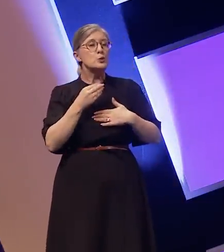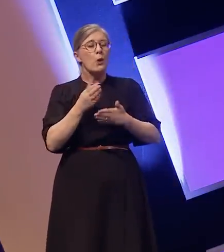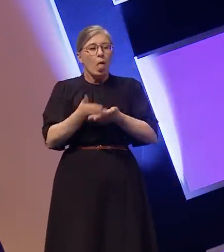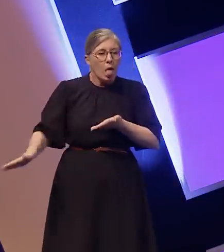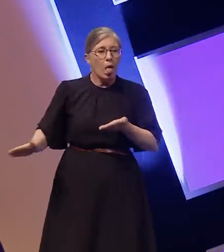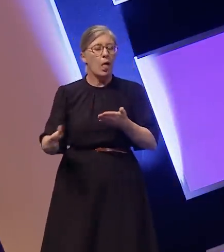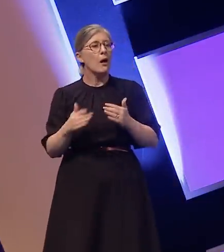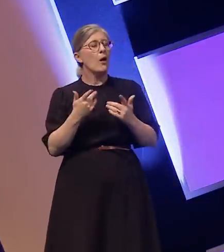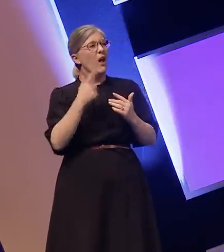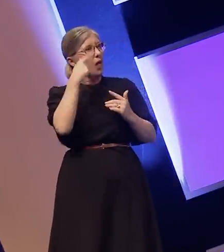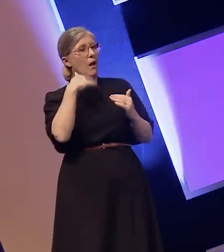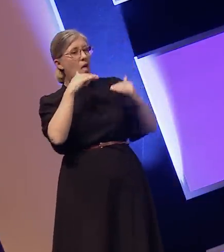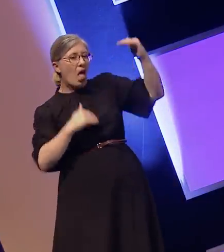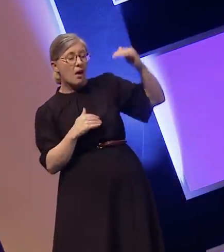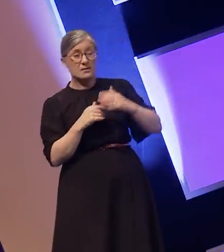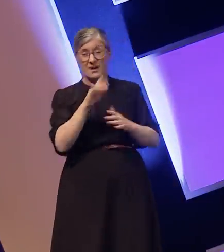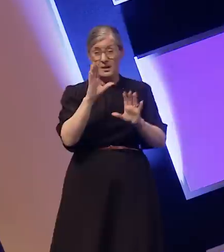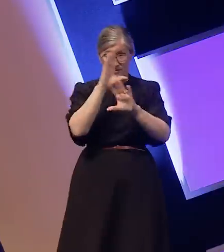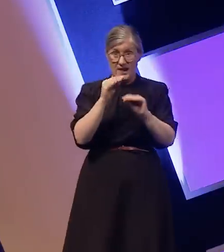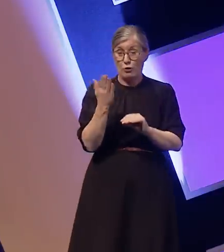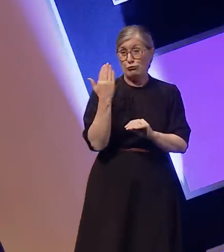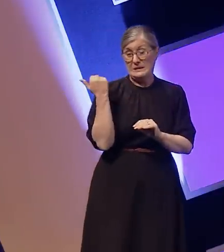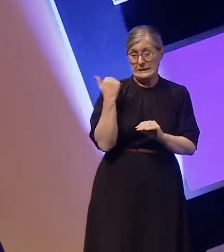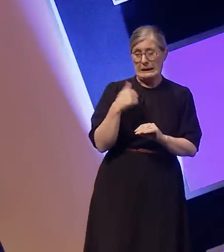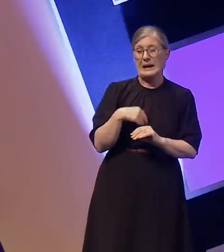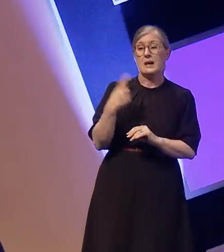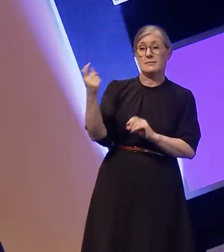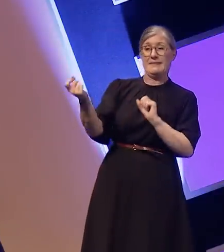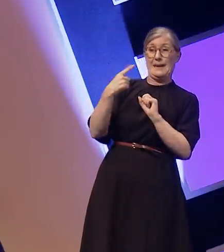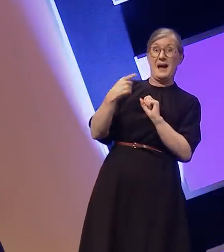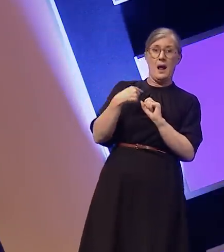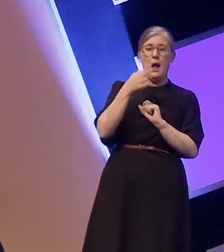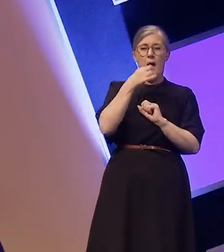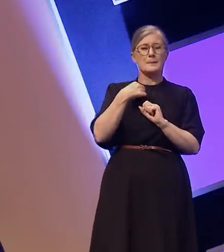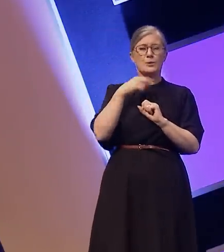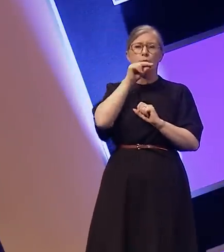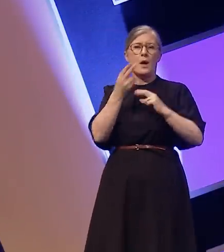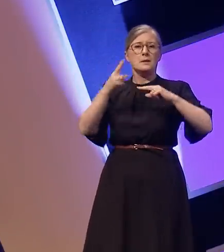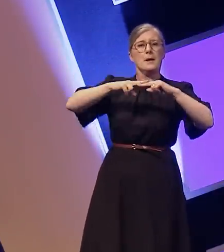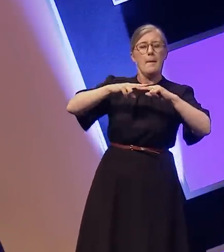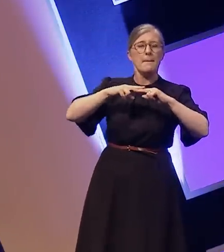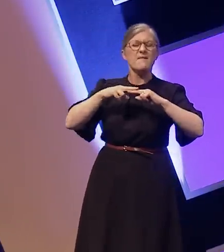email asking me to overdub the dialogue for a hearing actress who was playing a deaf role, it read: